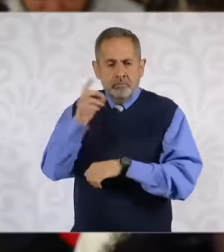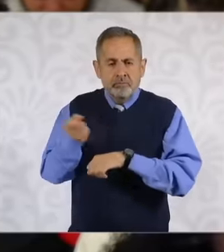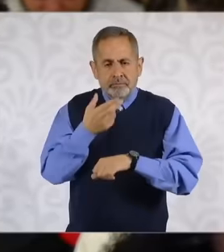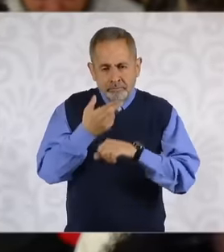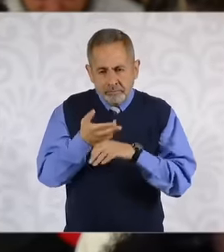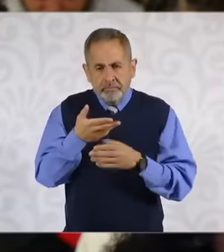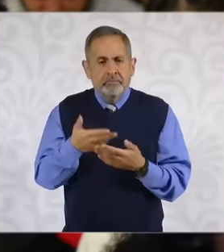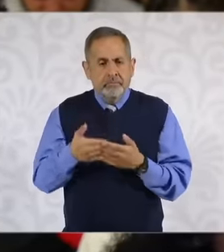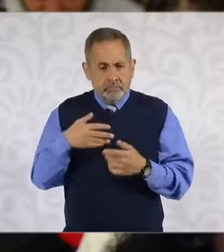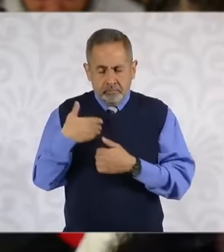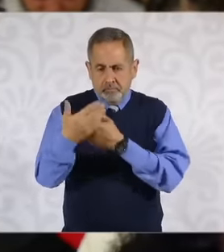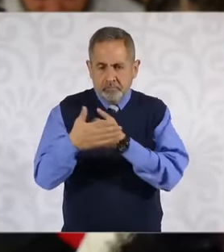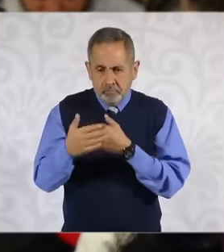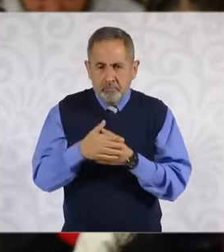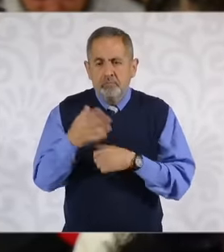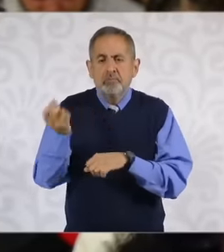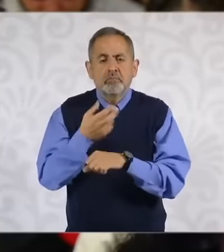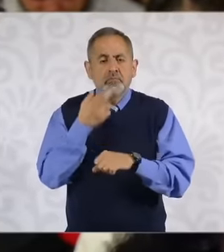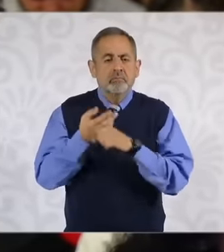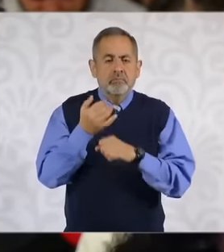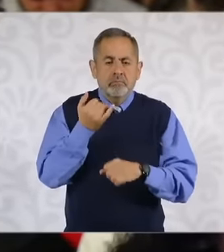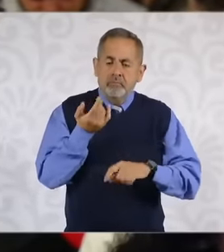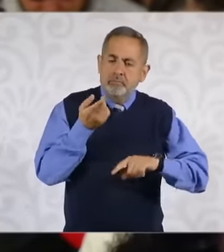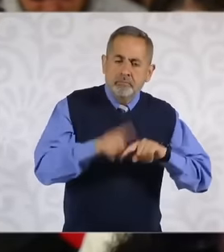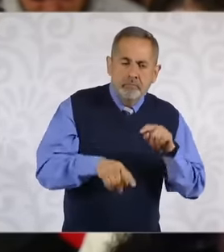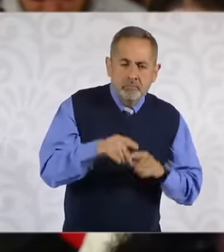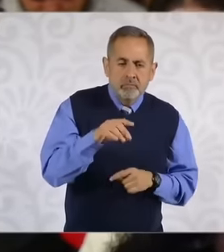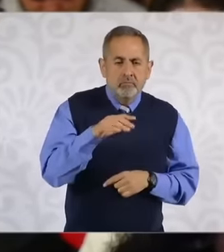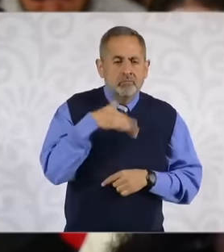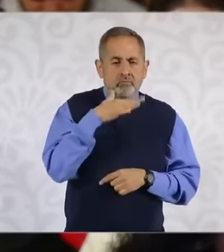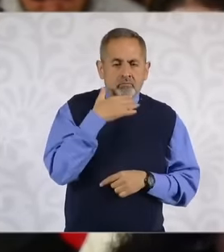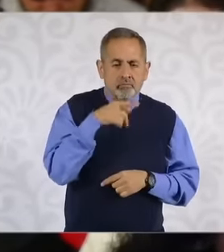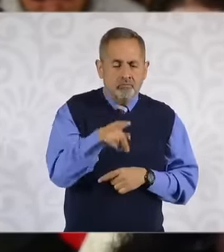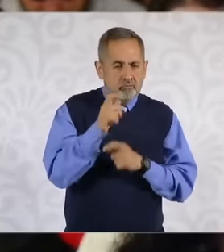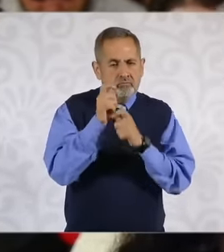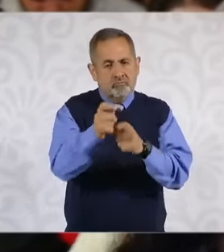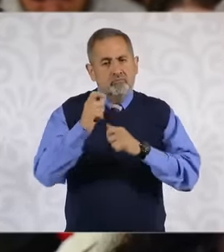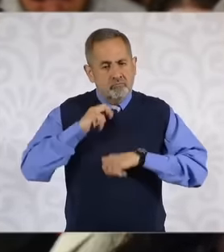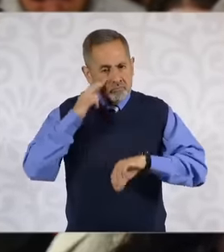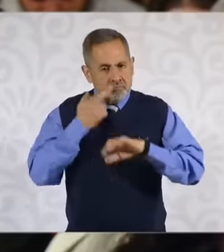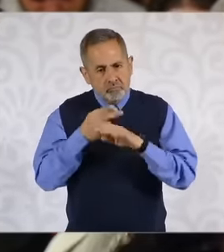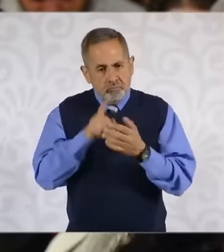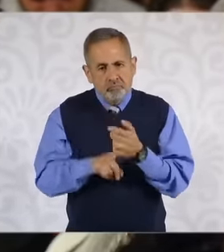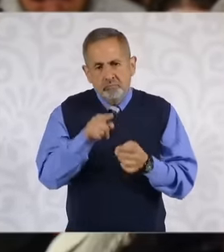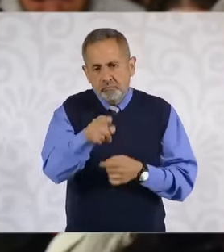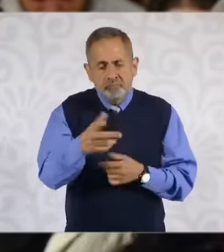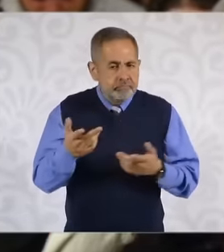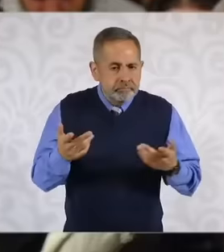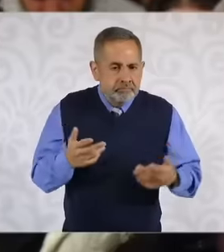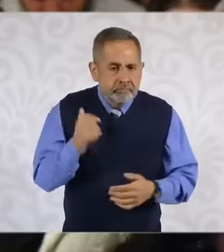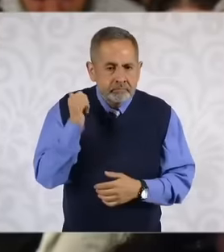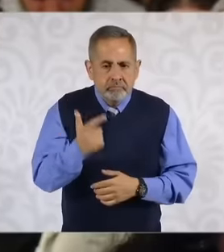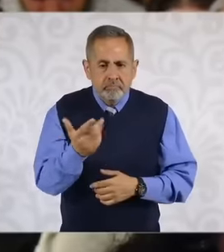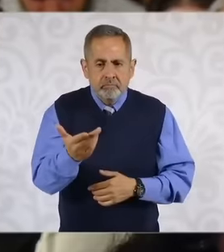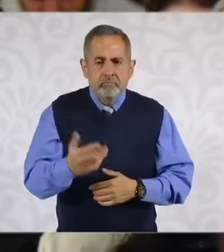is going to be the anti-corruption secretary well it is Yes,